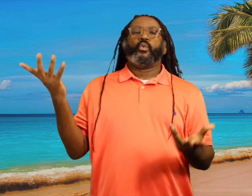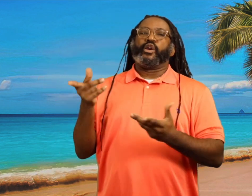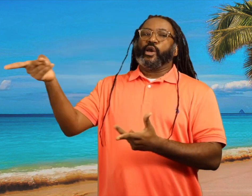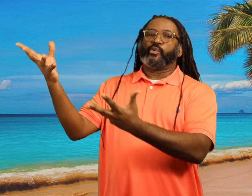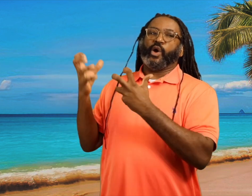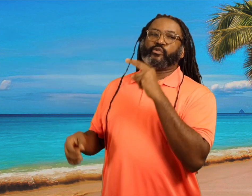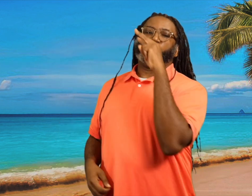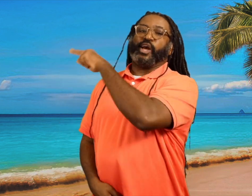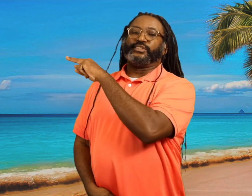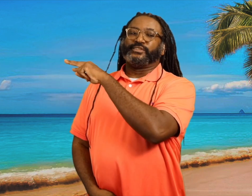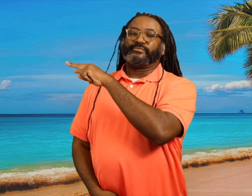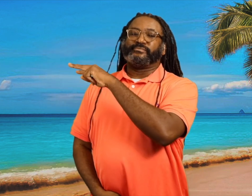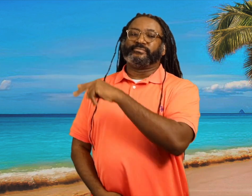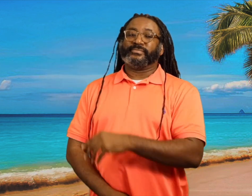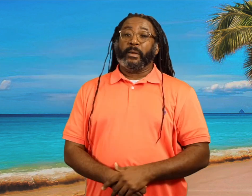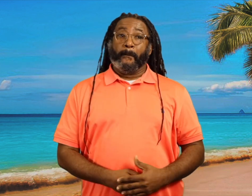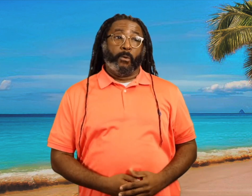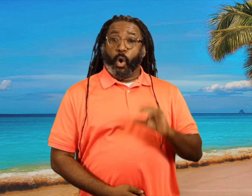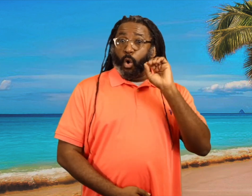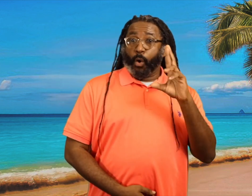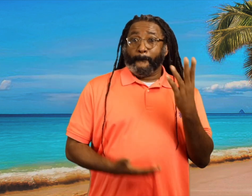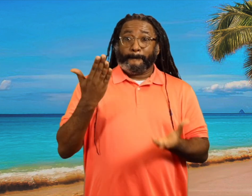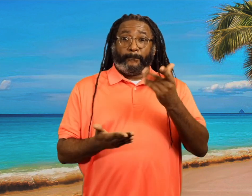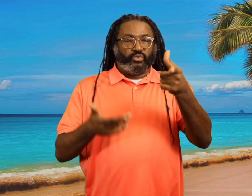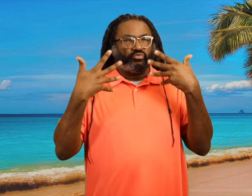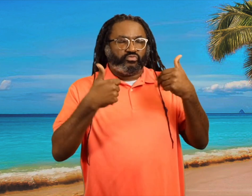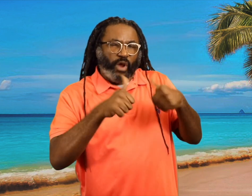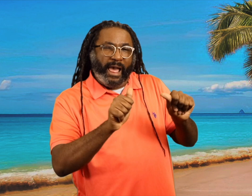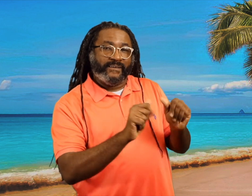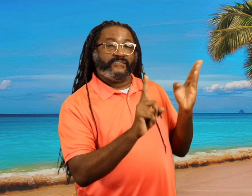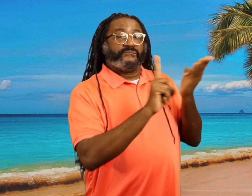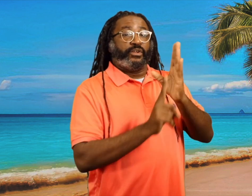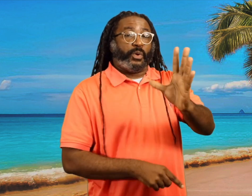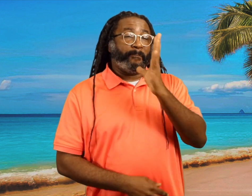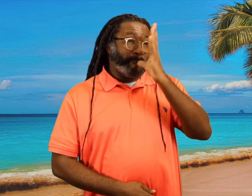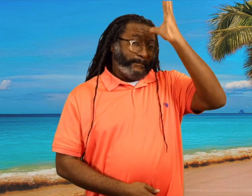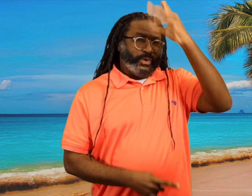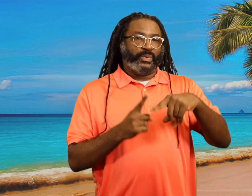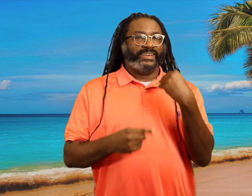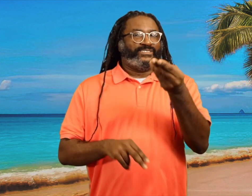and not what they wanted to watch or maybe you've tried to convince your parents